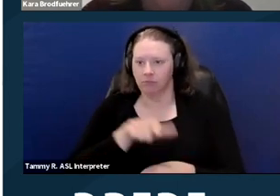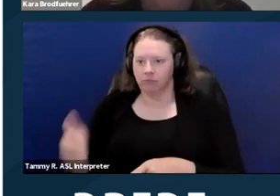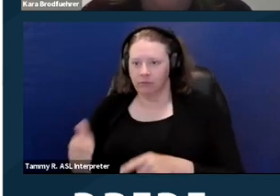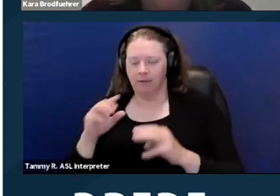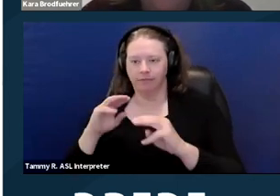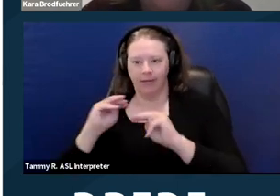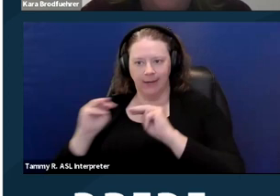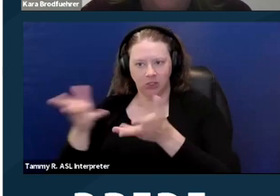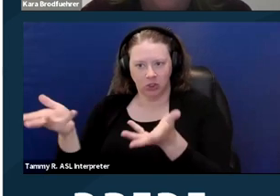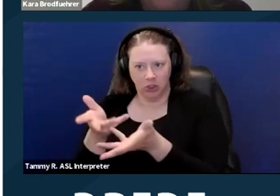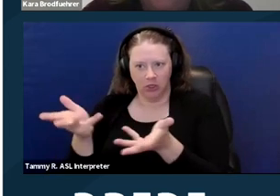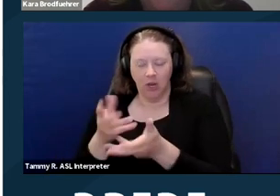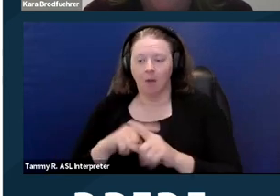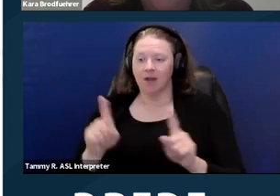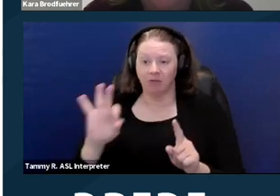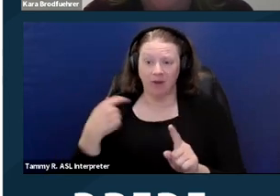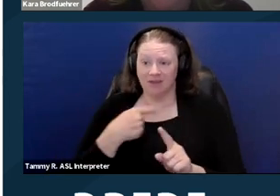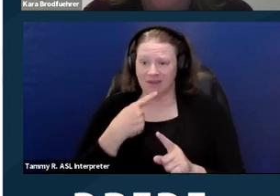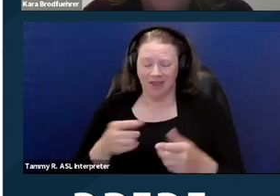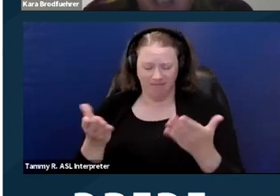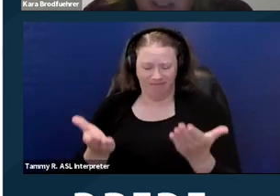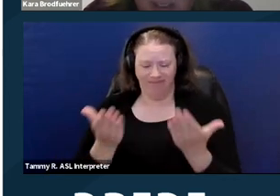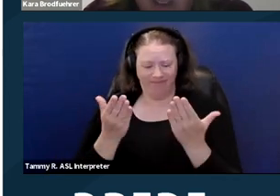or we say there's insufficient evidence, we do close the case